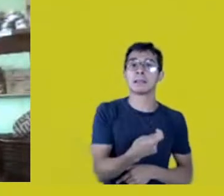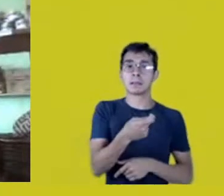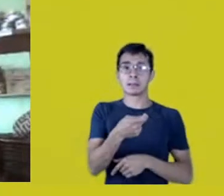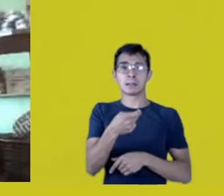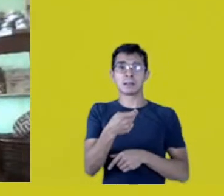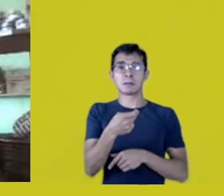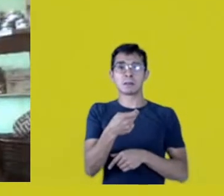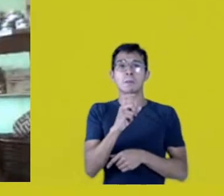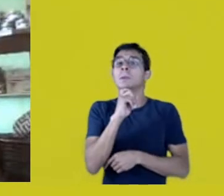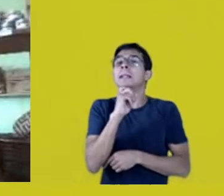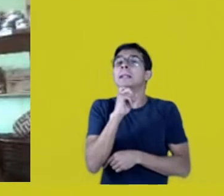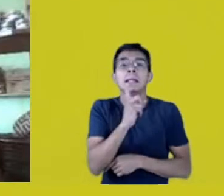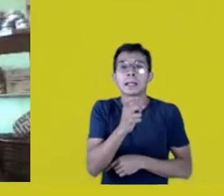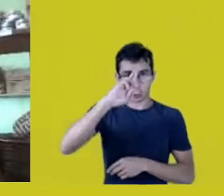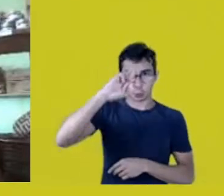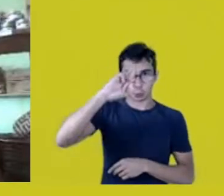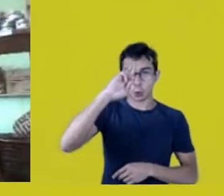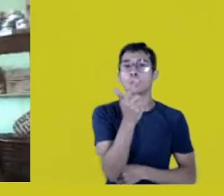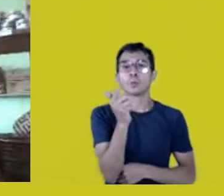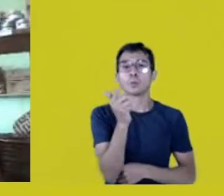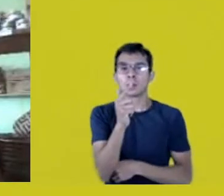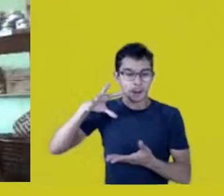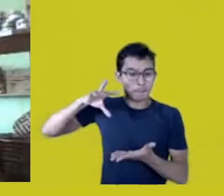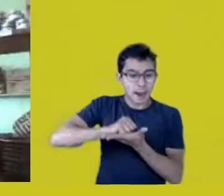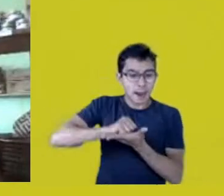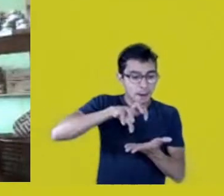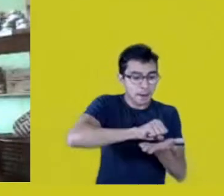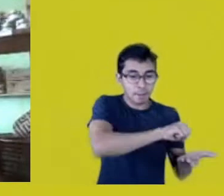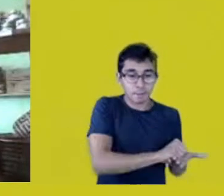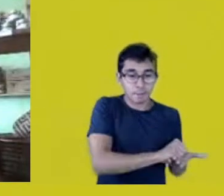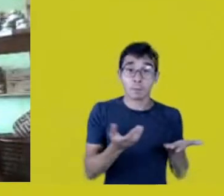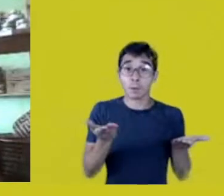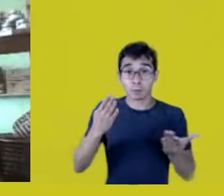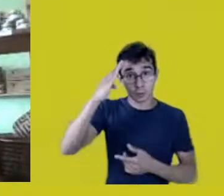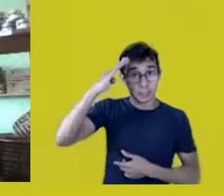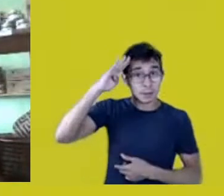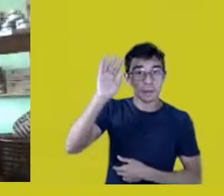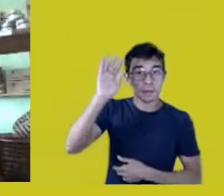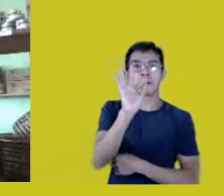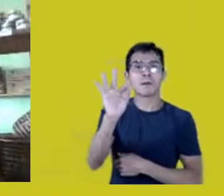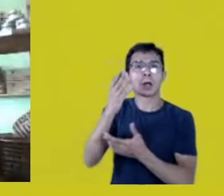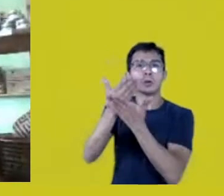things without an owner. What does the academy do today? What does the intellectual property system do today?